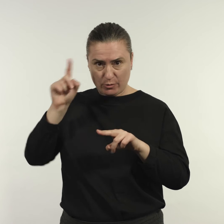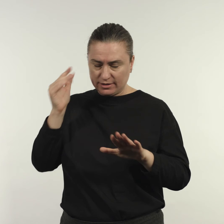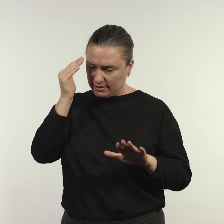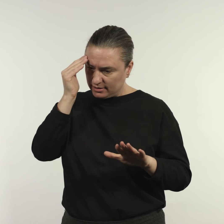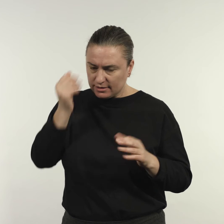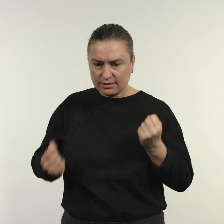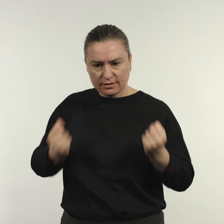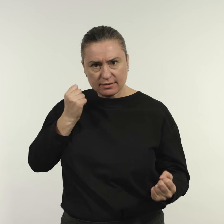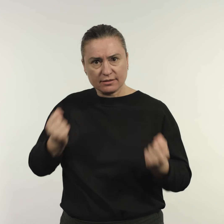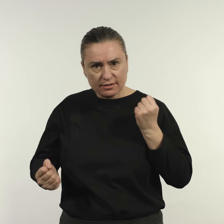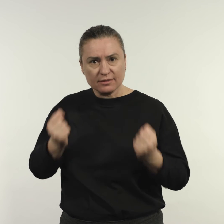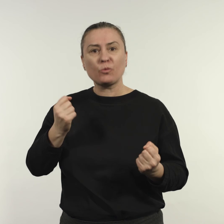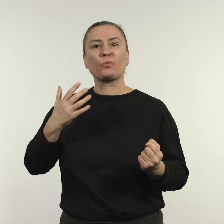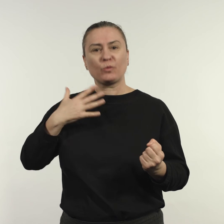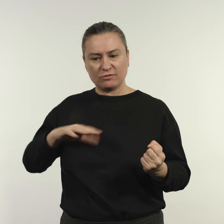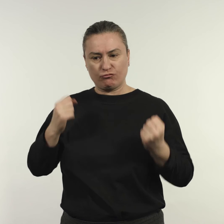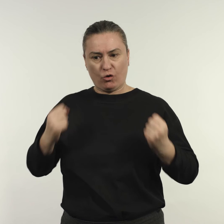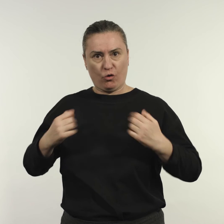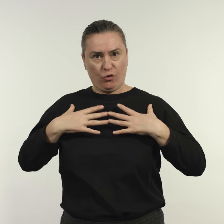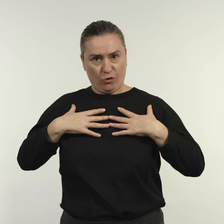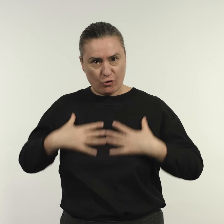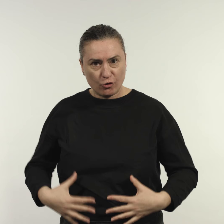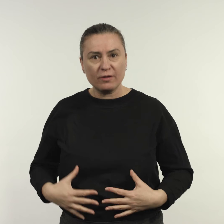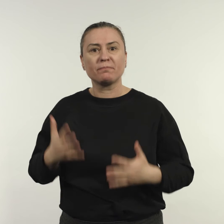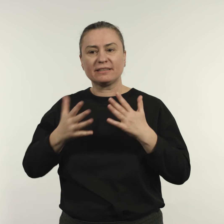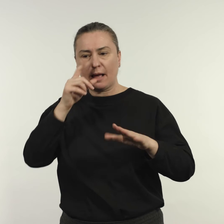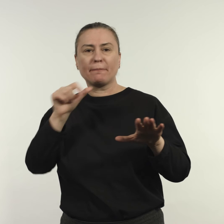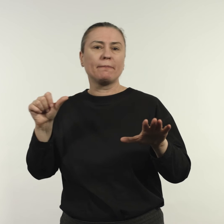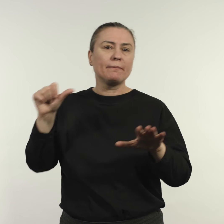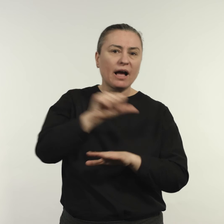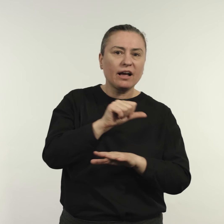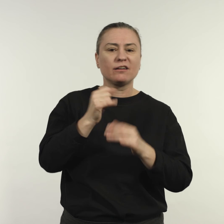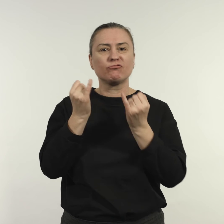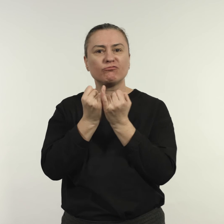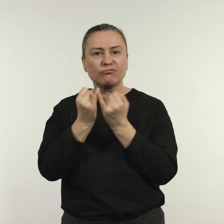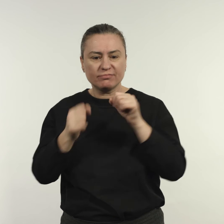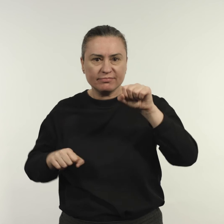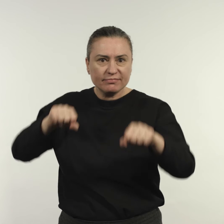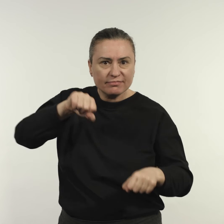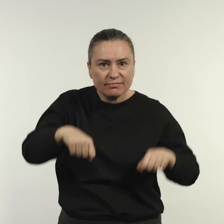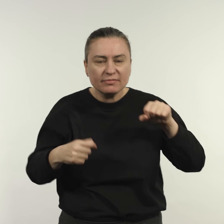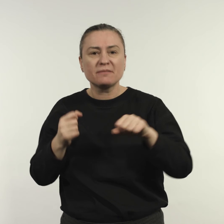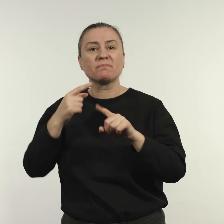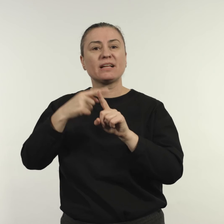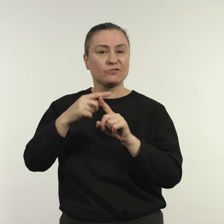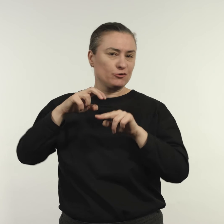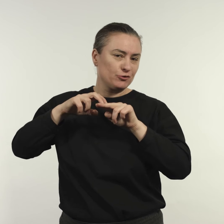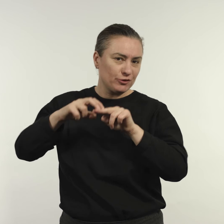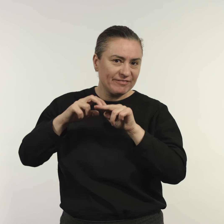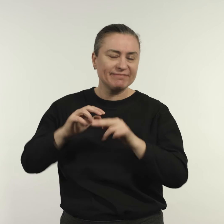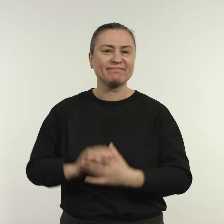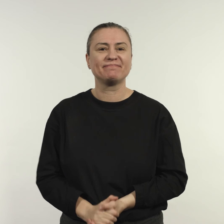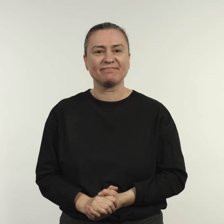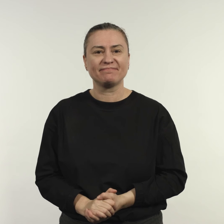She has worked hard to develop her upper body strength so she can compete again in the water, as a kayaker and surfer.